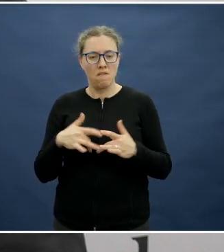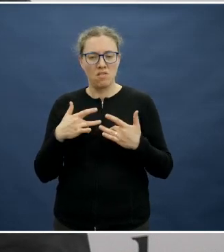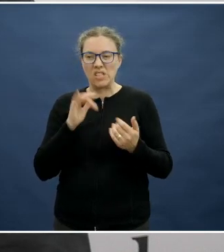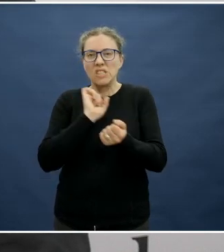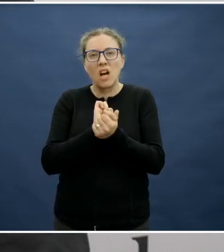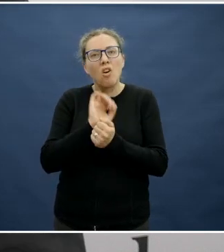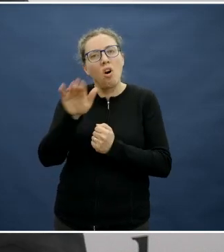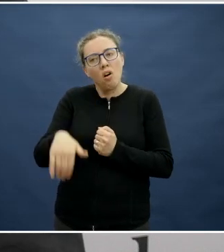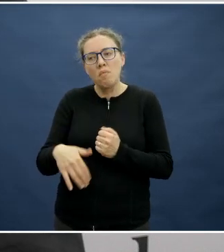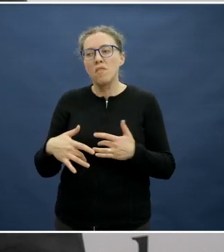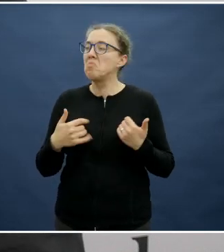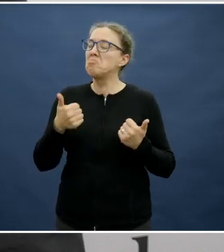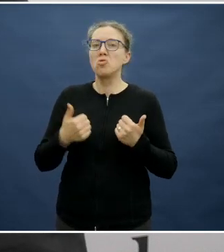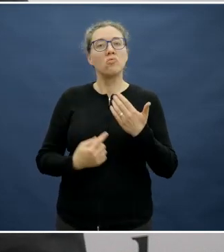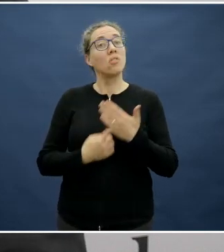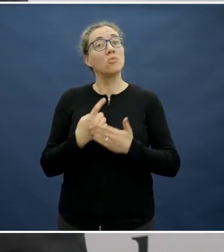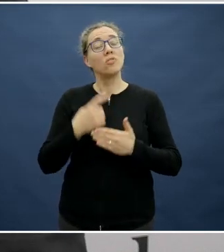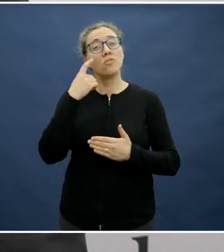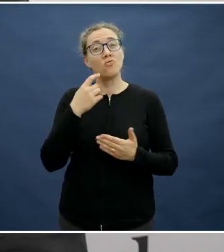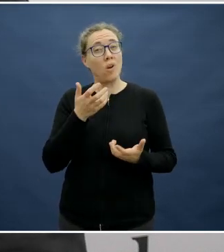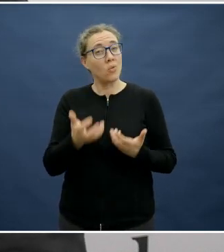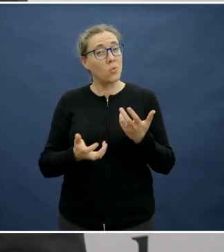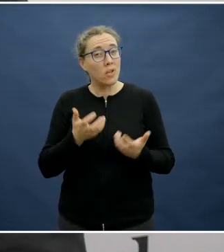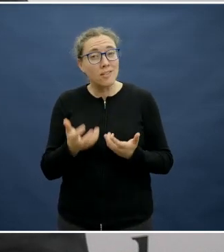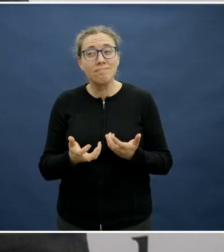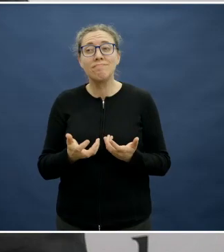So hopefully maybe there's been a slight positive shift towards food.